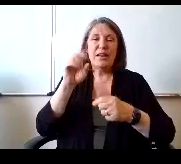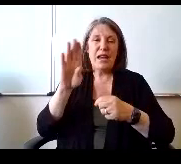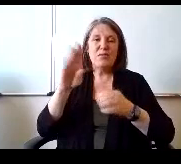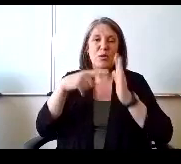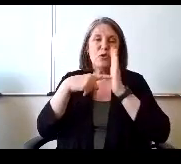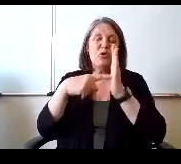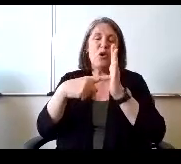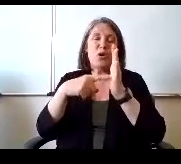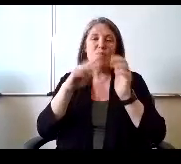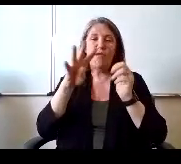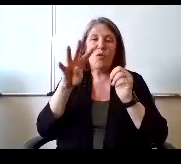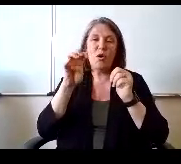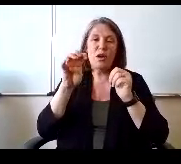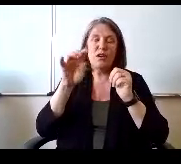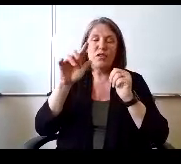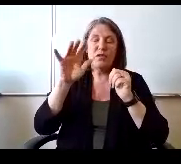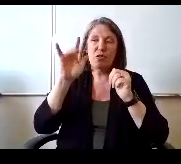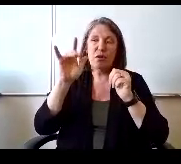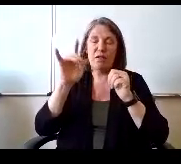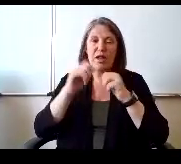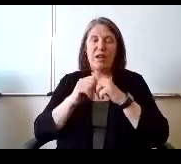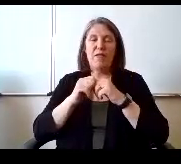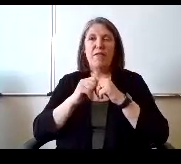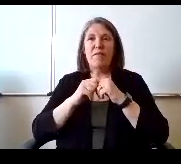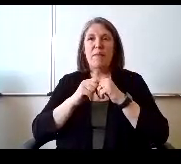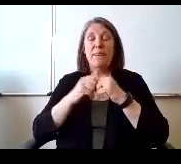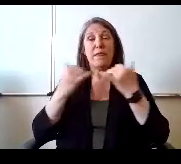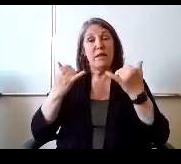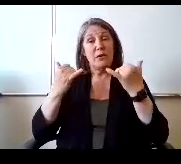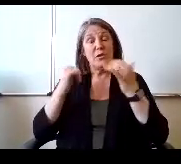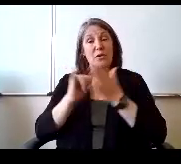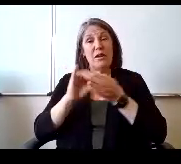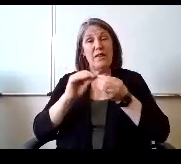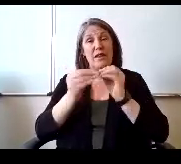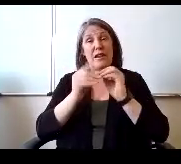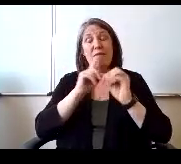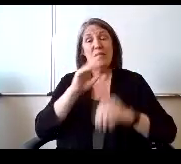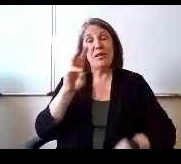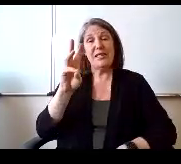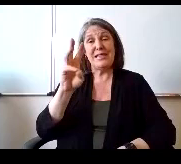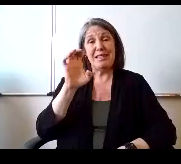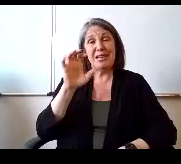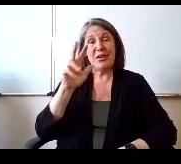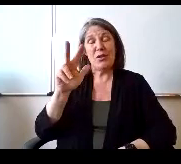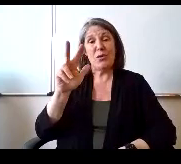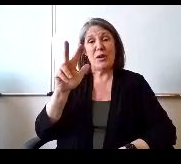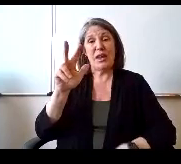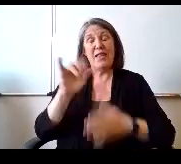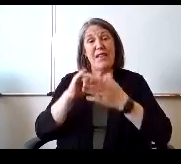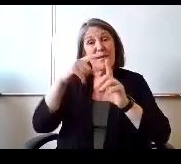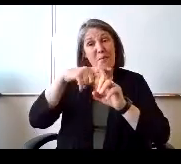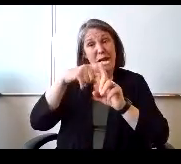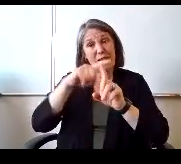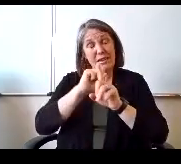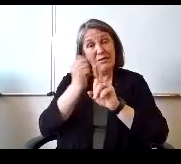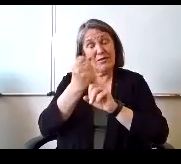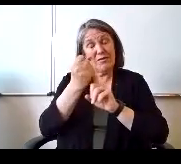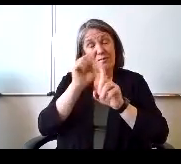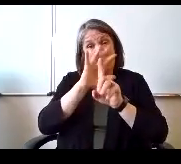425 today, that number is 603 and those are positive cases.